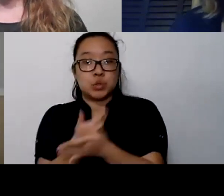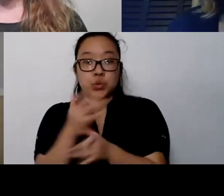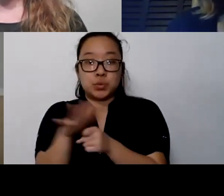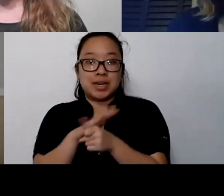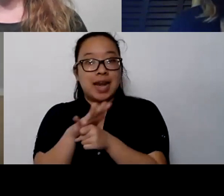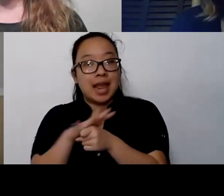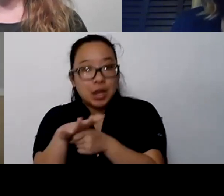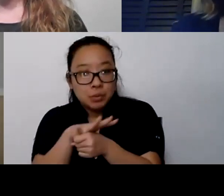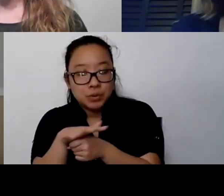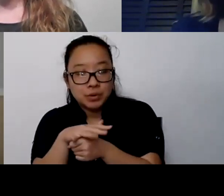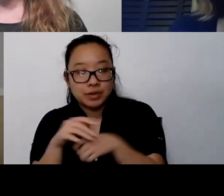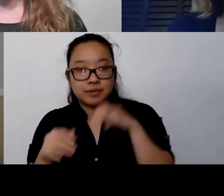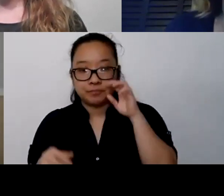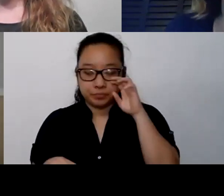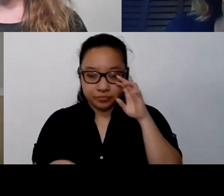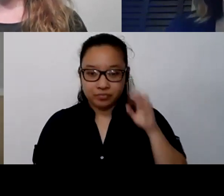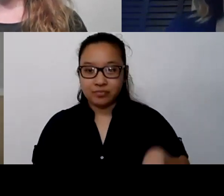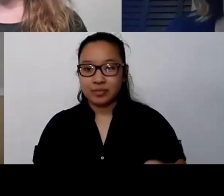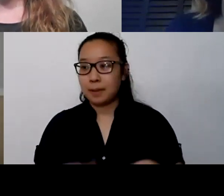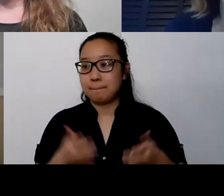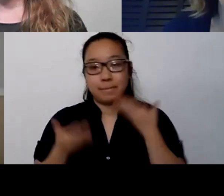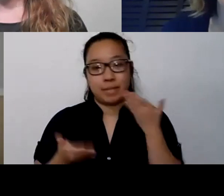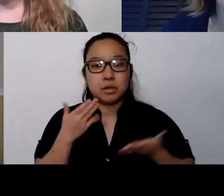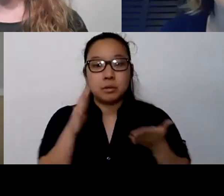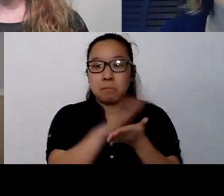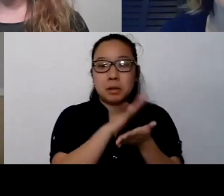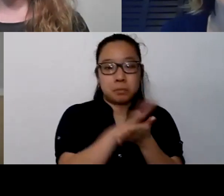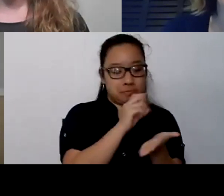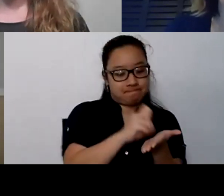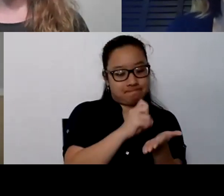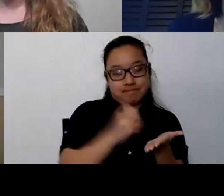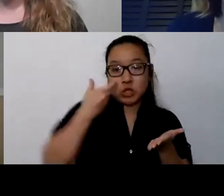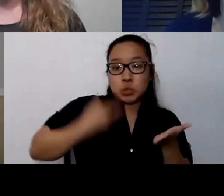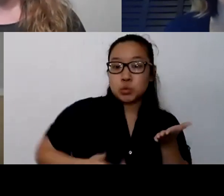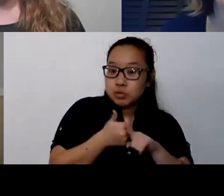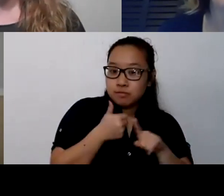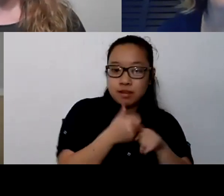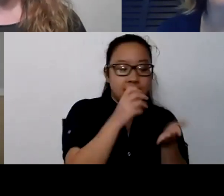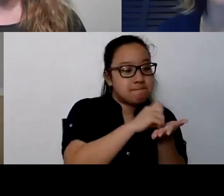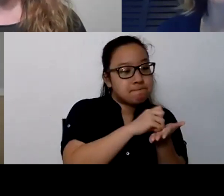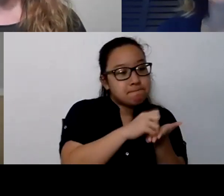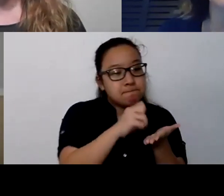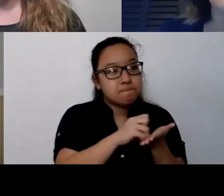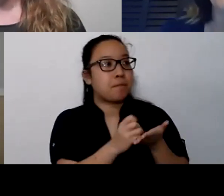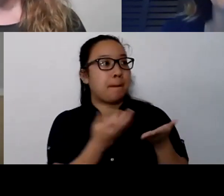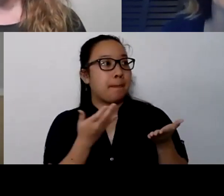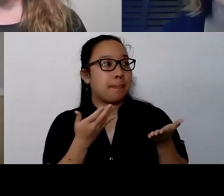"Hey, I'm new and I just want to introduce myself. And maybe here's my... We'd love to get to know you more